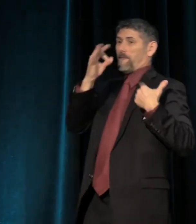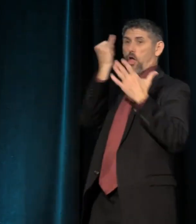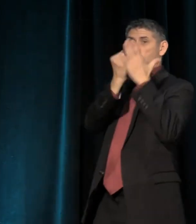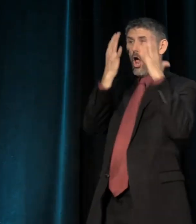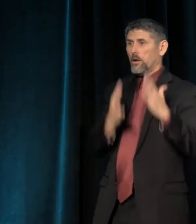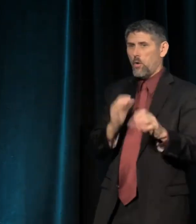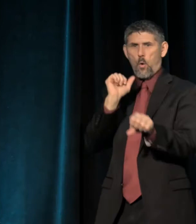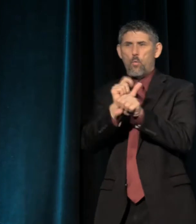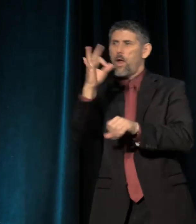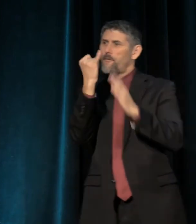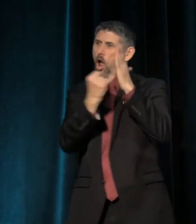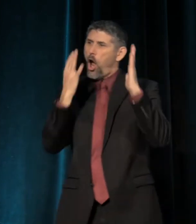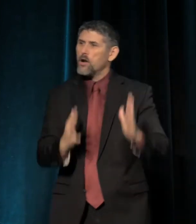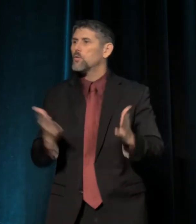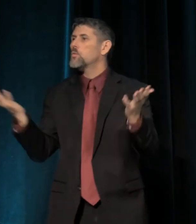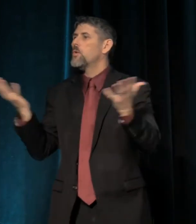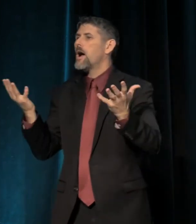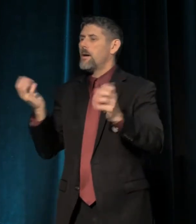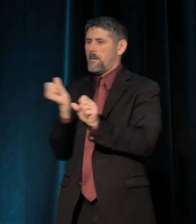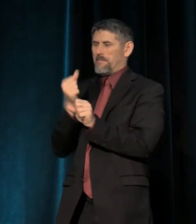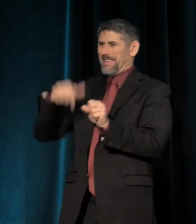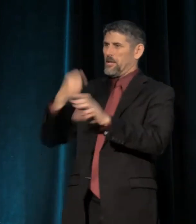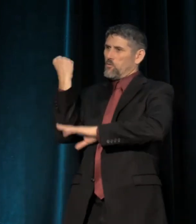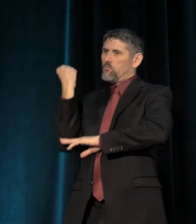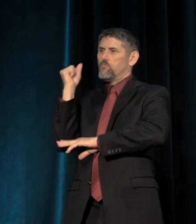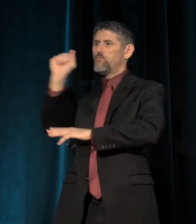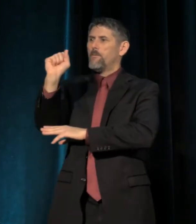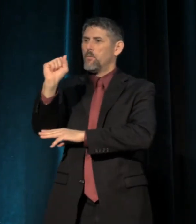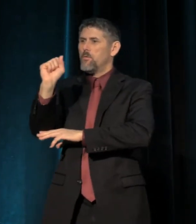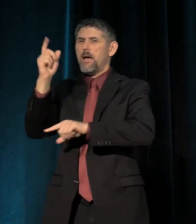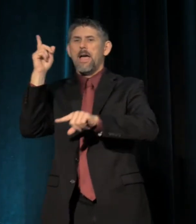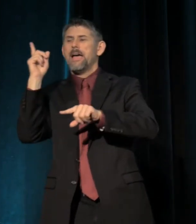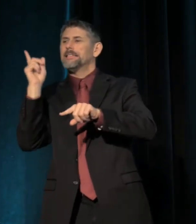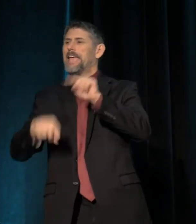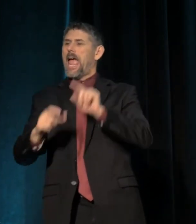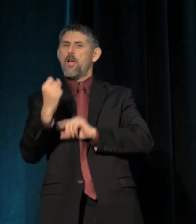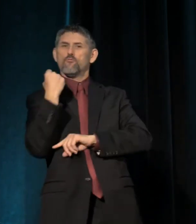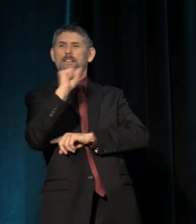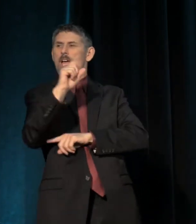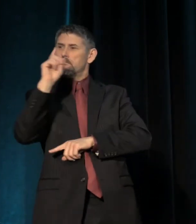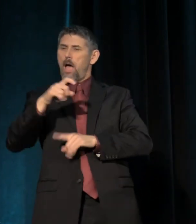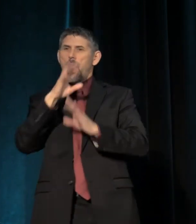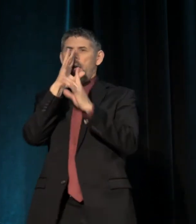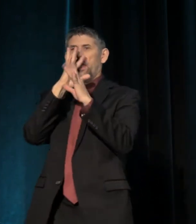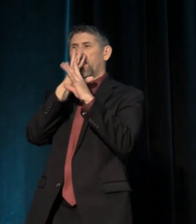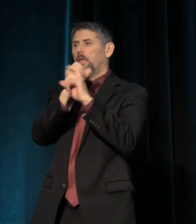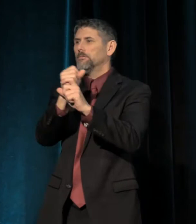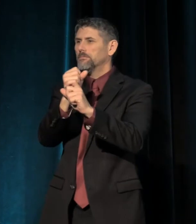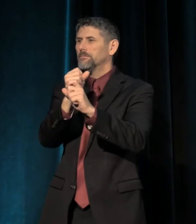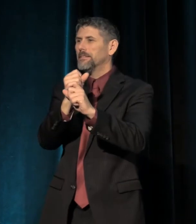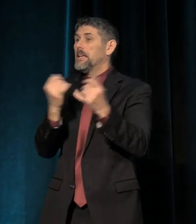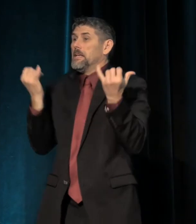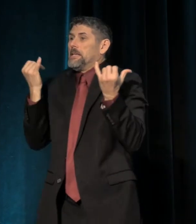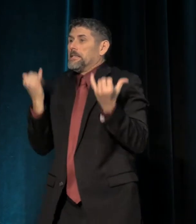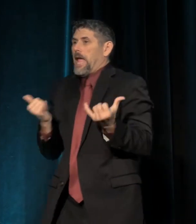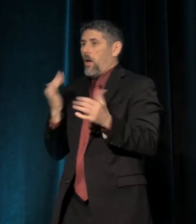the work of an artist is to make this revolution irresistible." Now in the years after Obama,